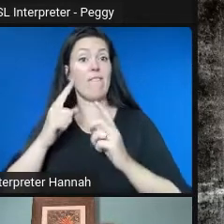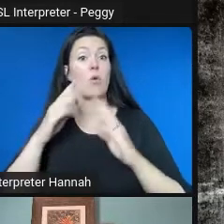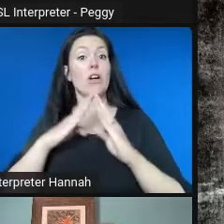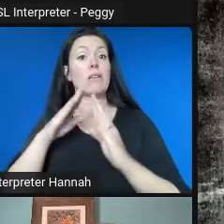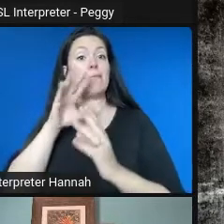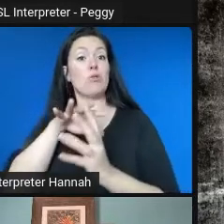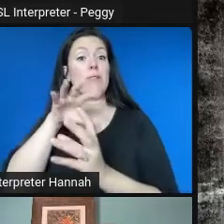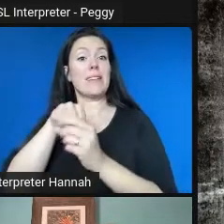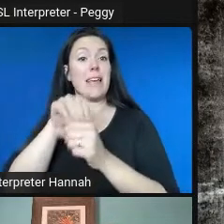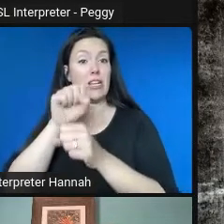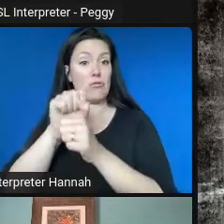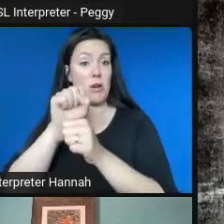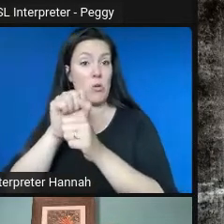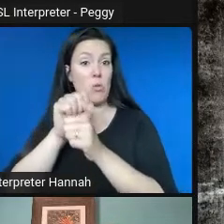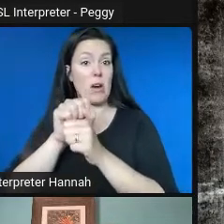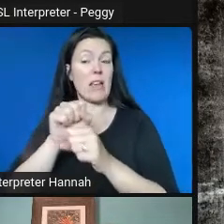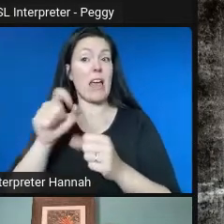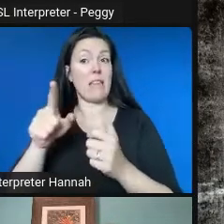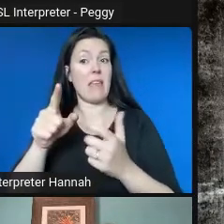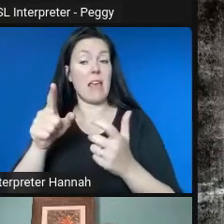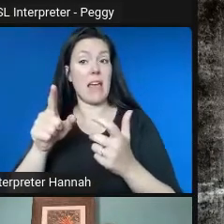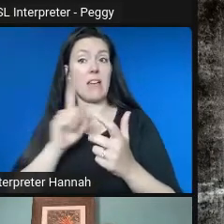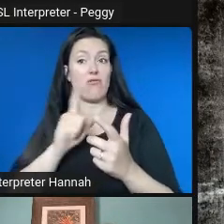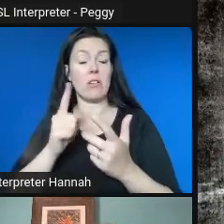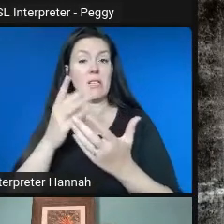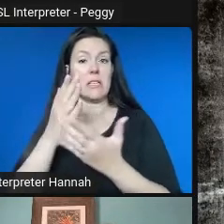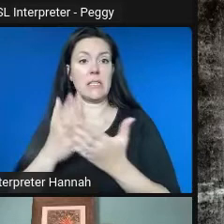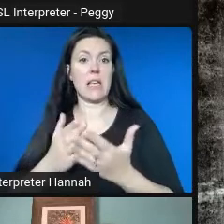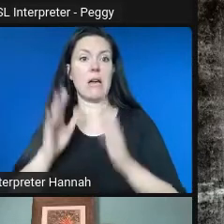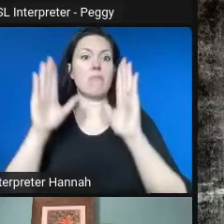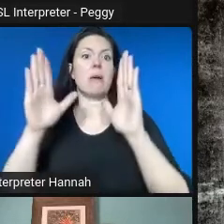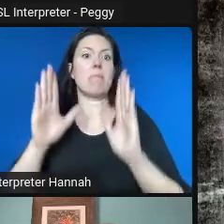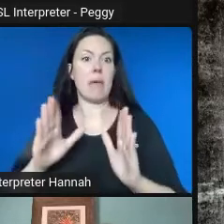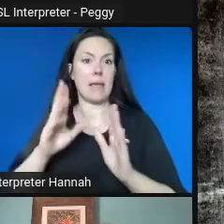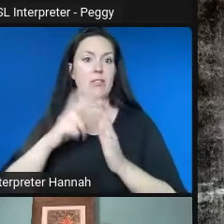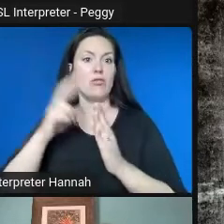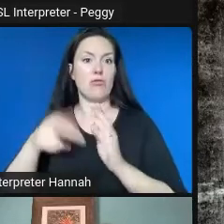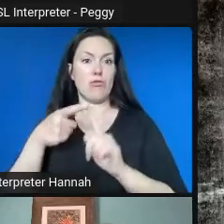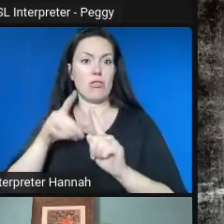And some of the really amazing things that spun out of that process.